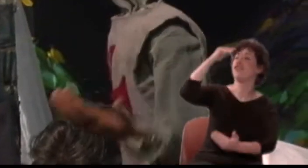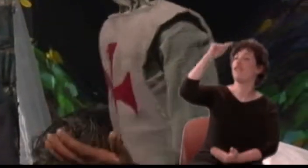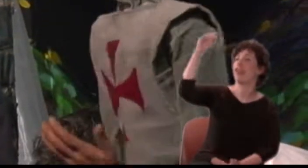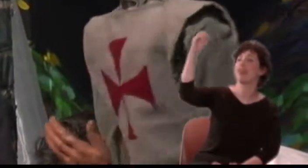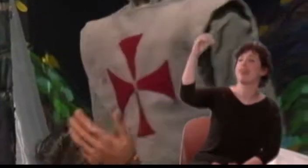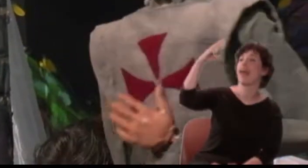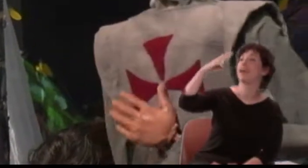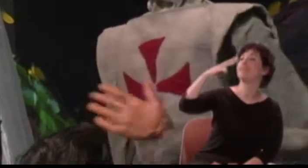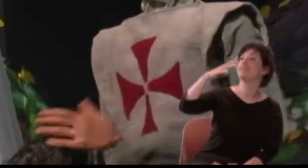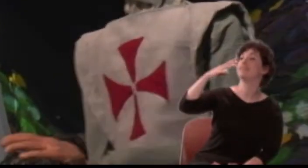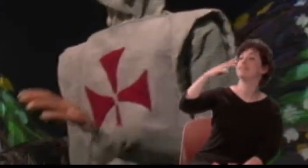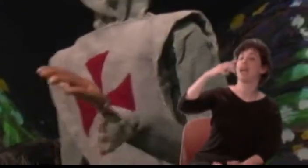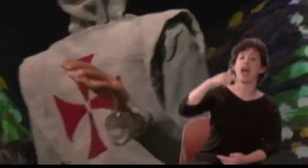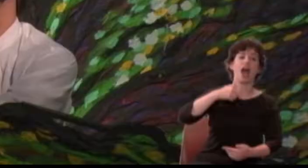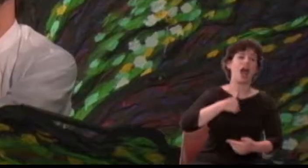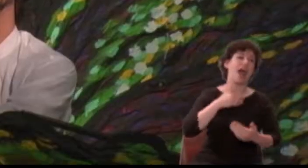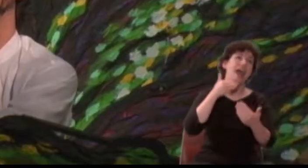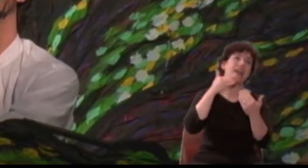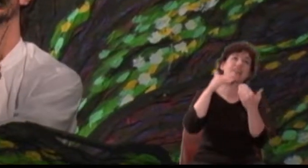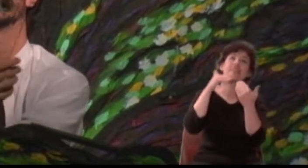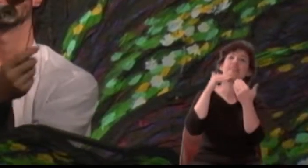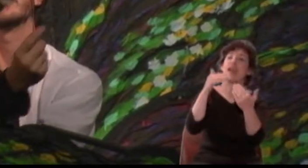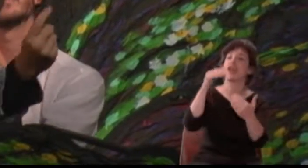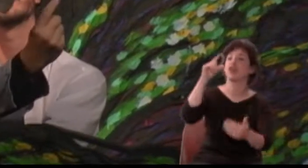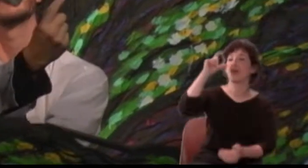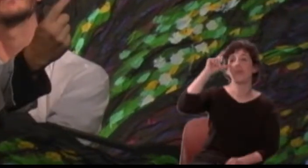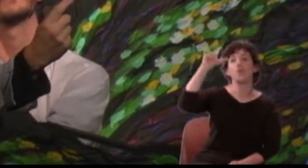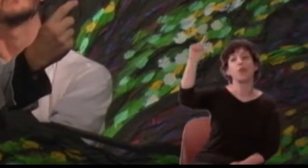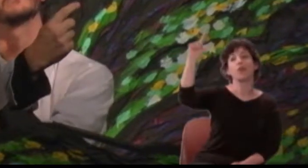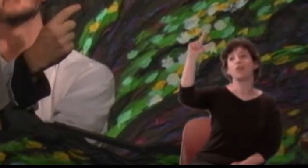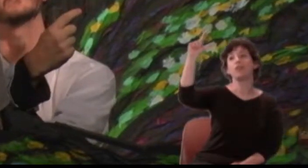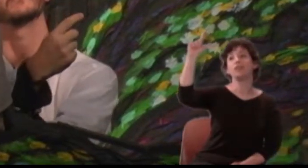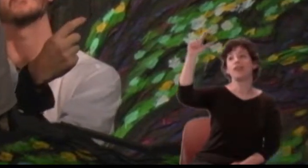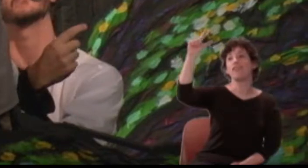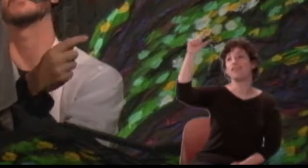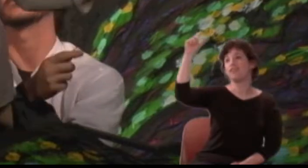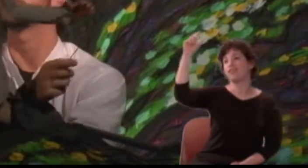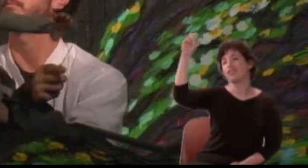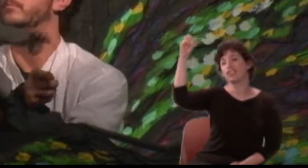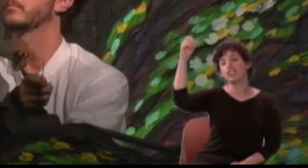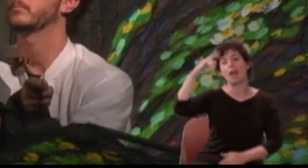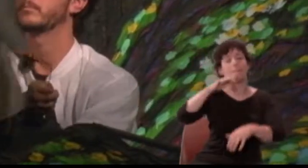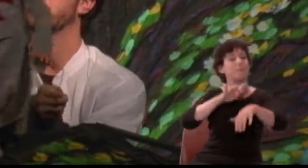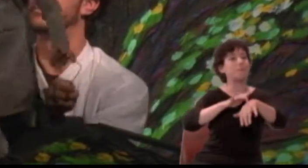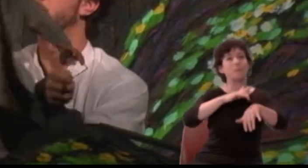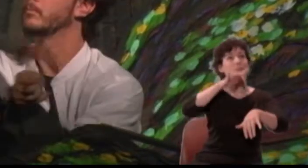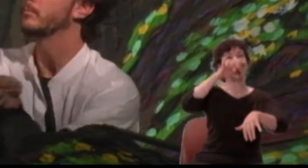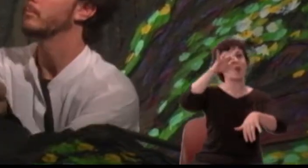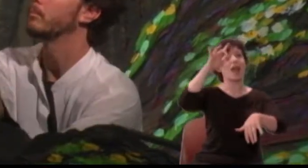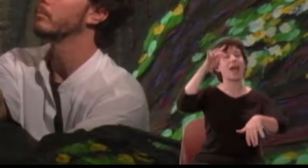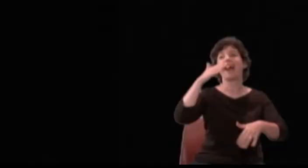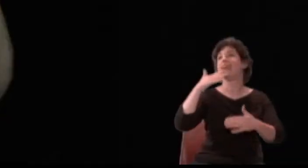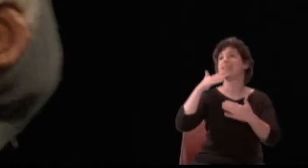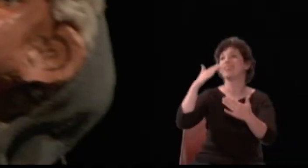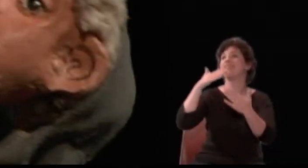I thank thee, Moon, for shining now so bright... [Pyramus gasps]